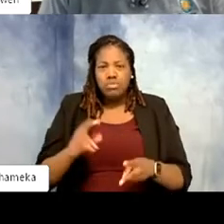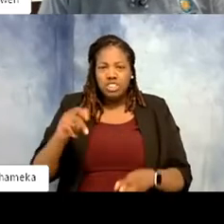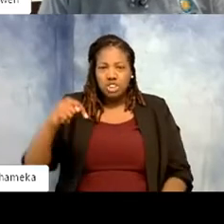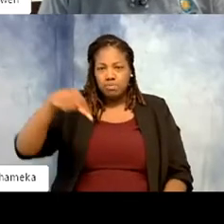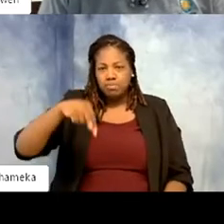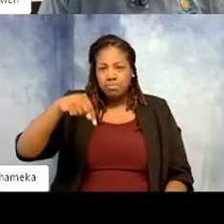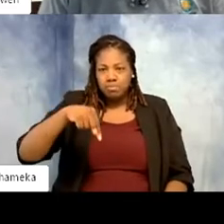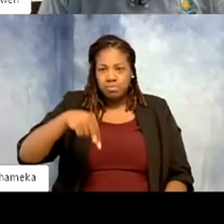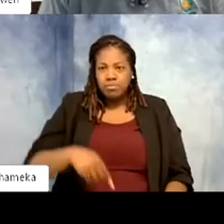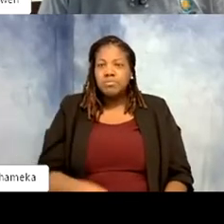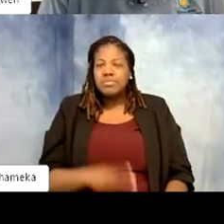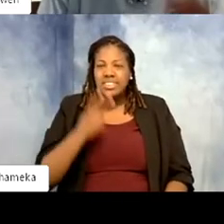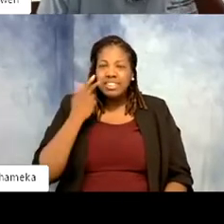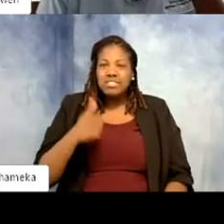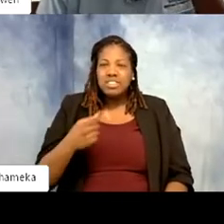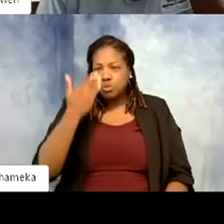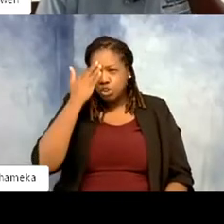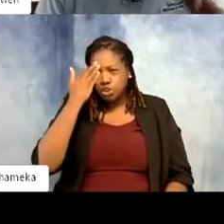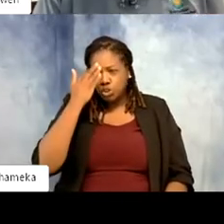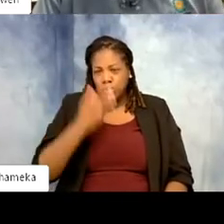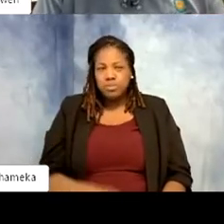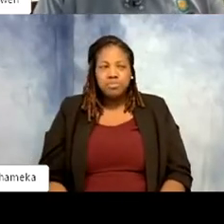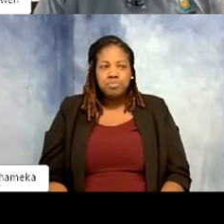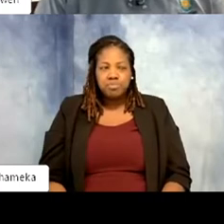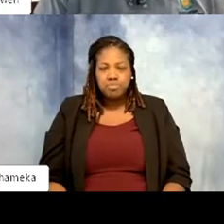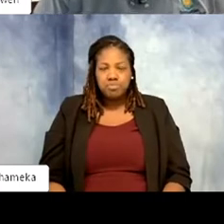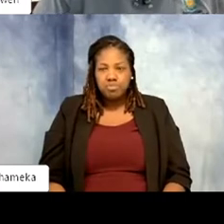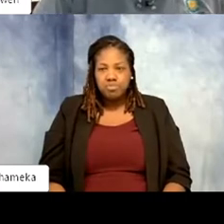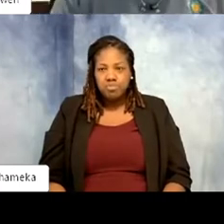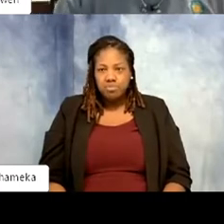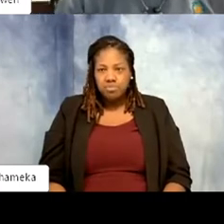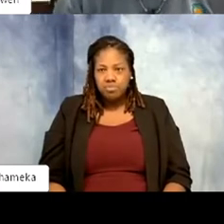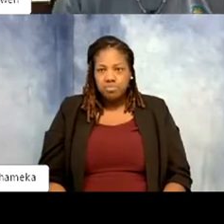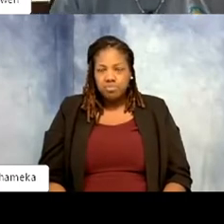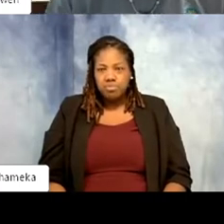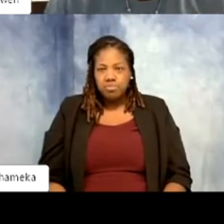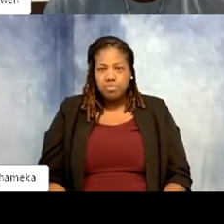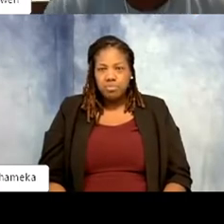the chat. Let's see if anyone knows. We've actually given a couple hints already.